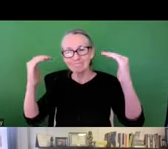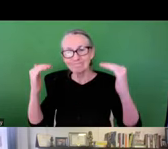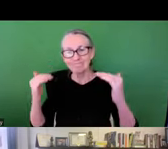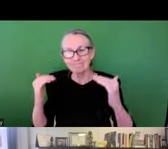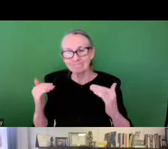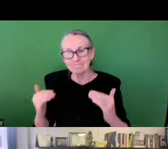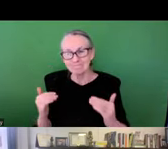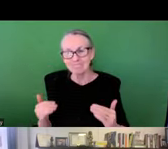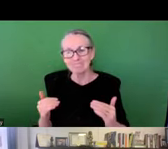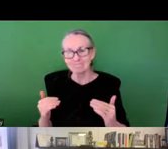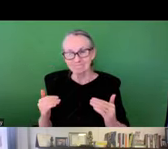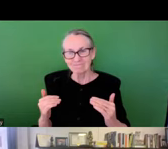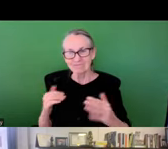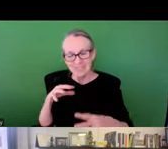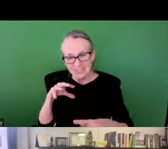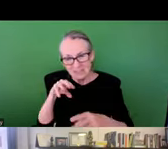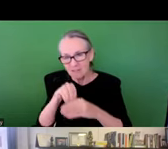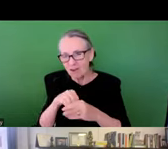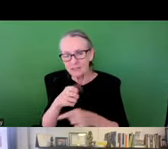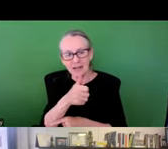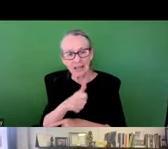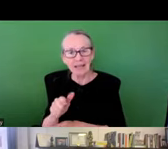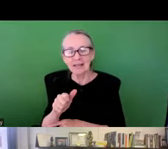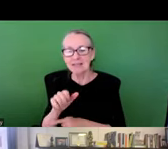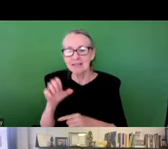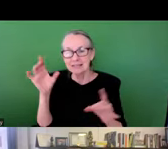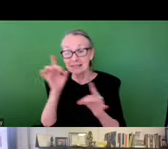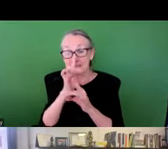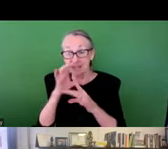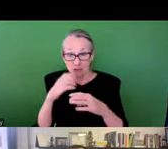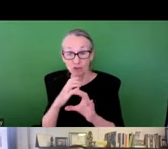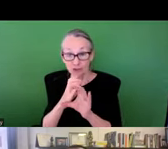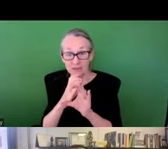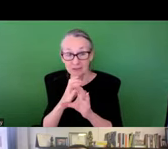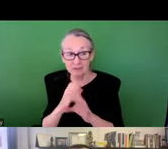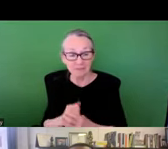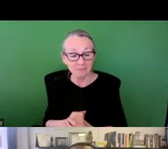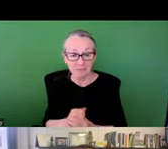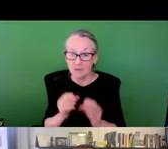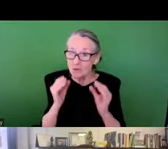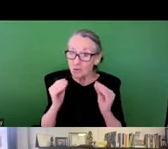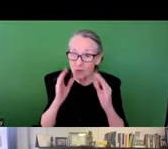they understand that social stratification is inherent in any disaster or crisis scenario. However